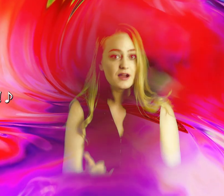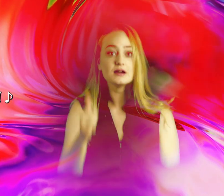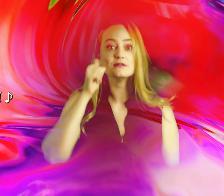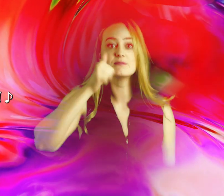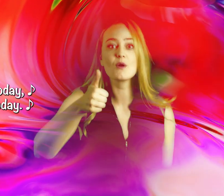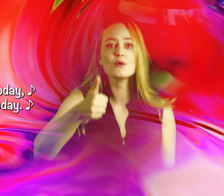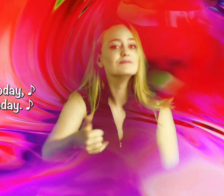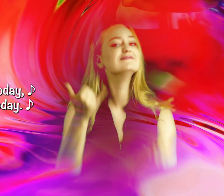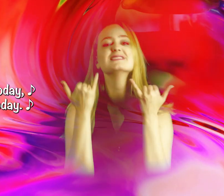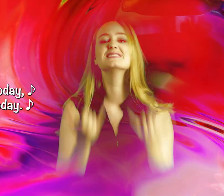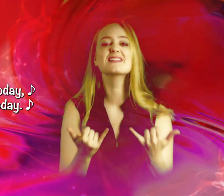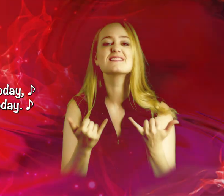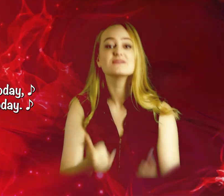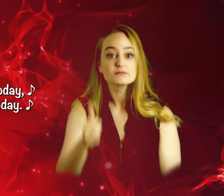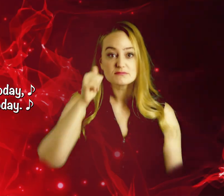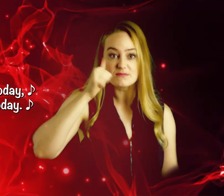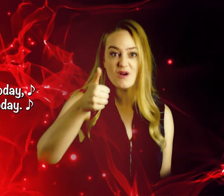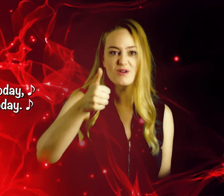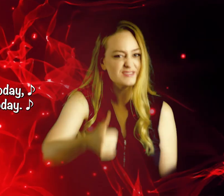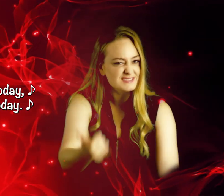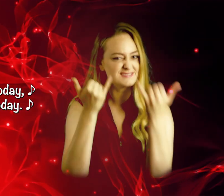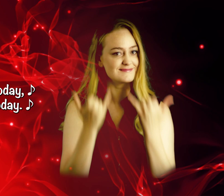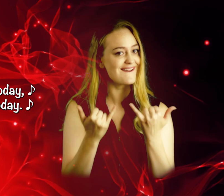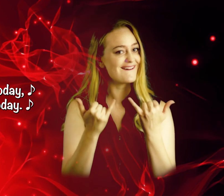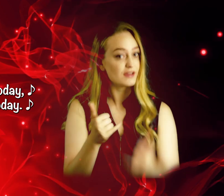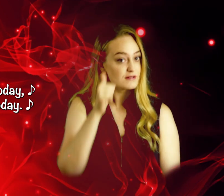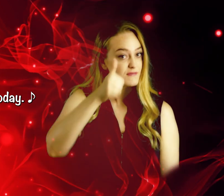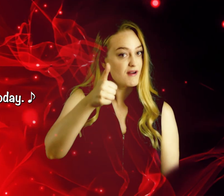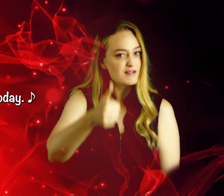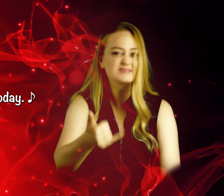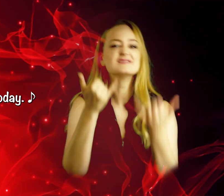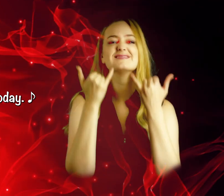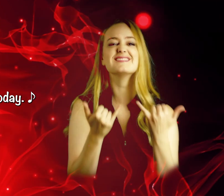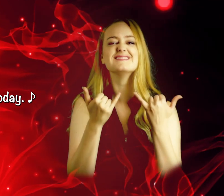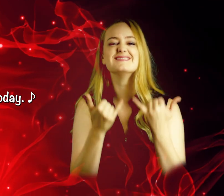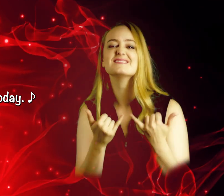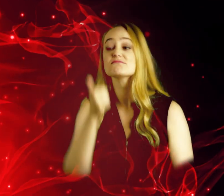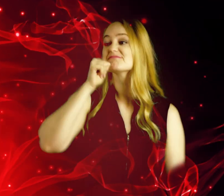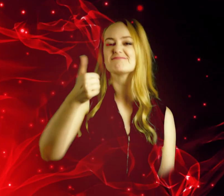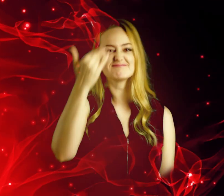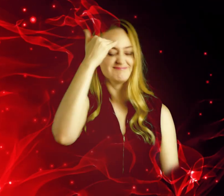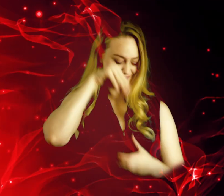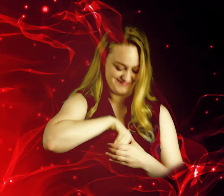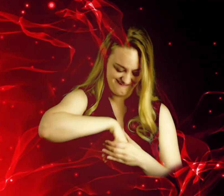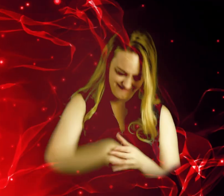Now tomorrow’s today, now tomorrow’s today. Now tomorrow’s today. I know tomorrow I'll change,